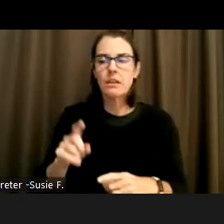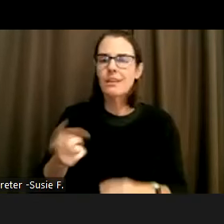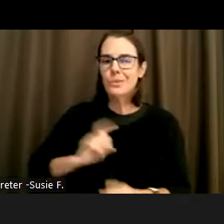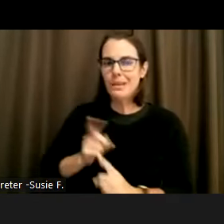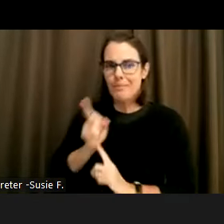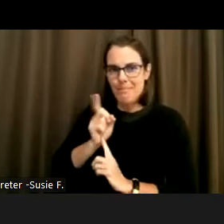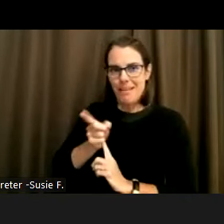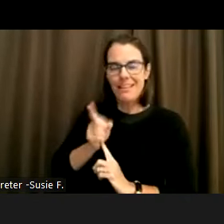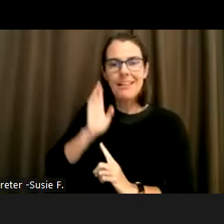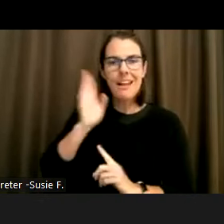while I set that up.